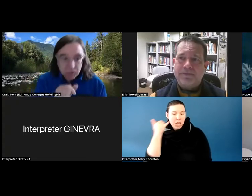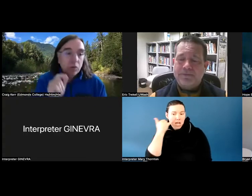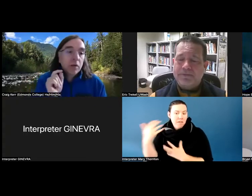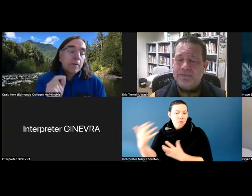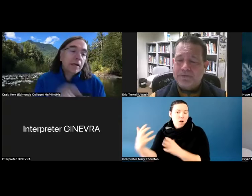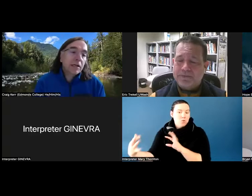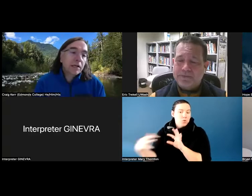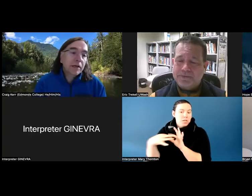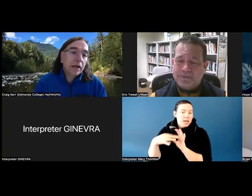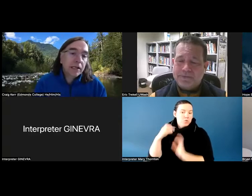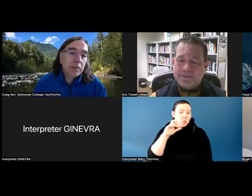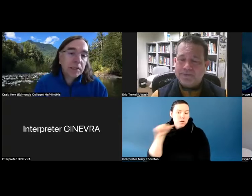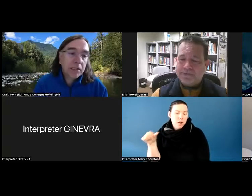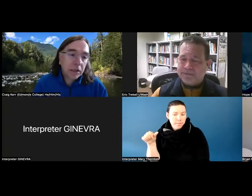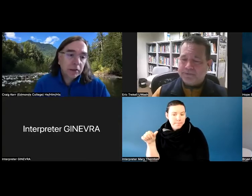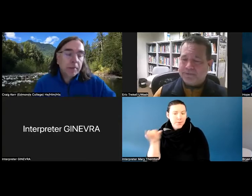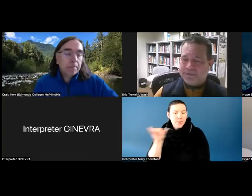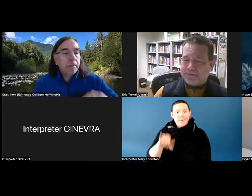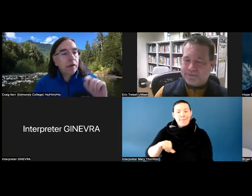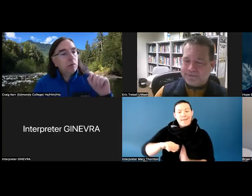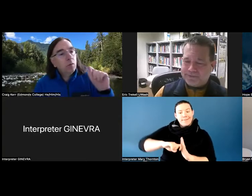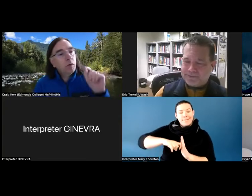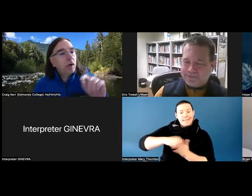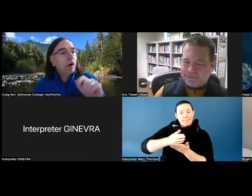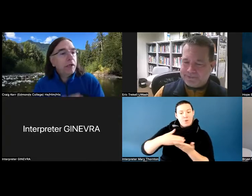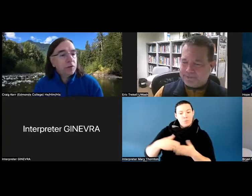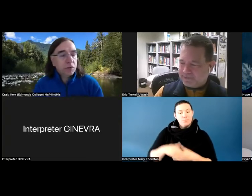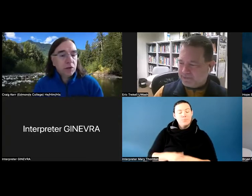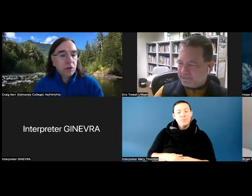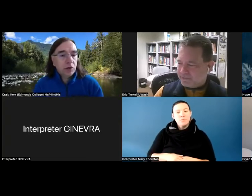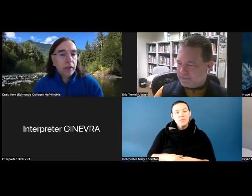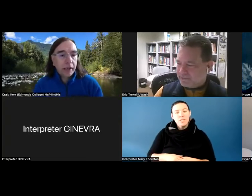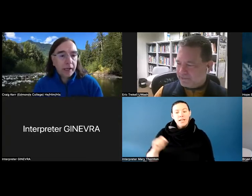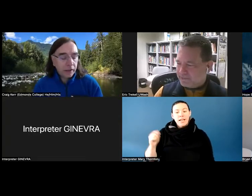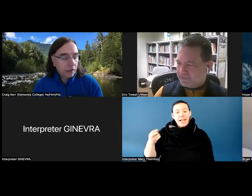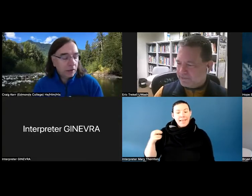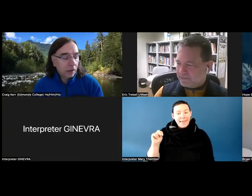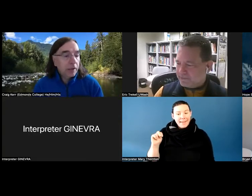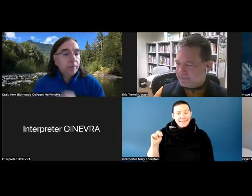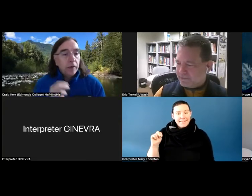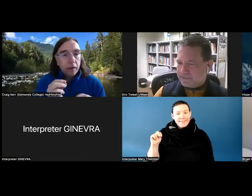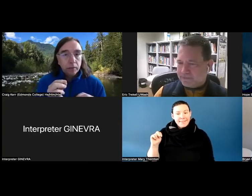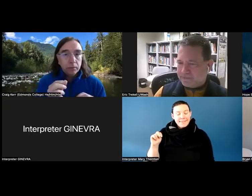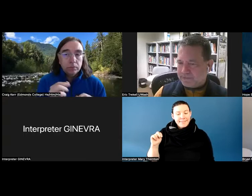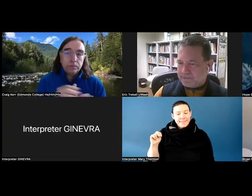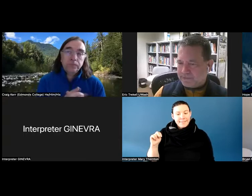So that's kind of a key piece there. Then we all enter what's called a--